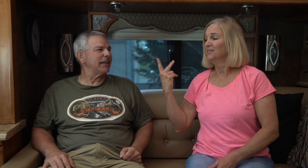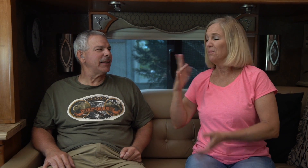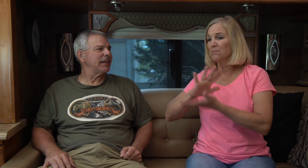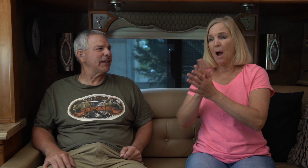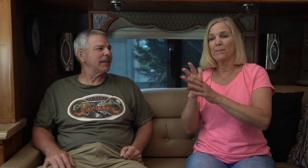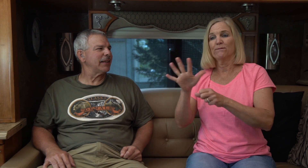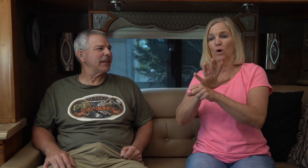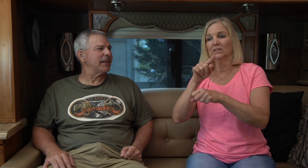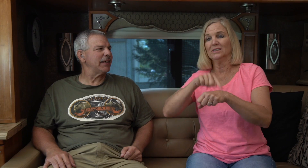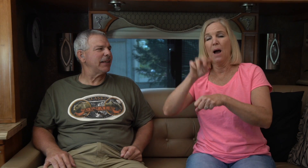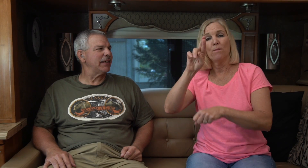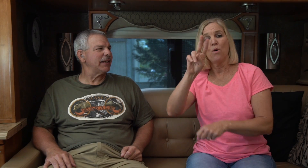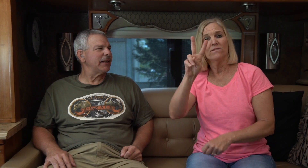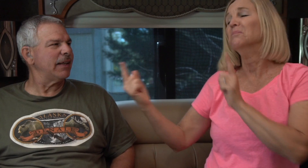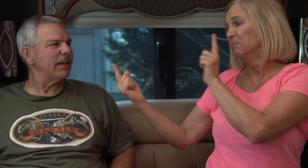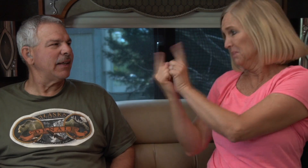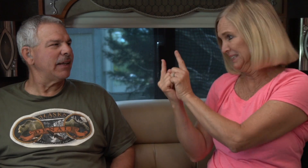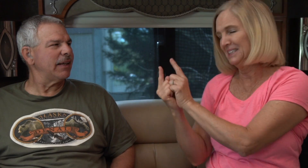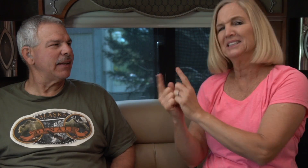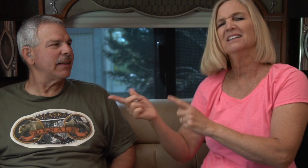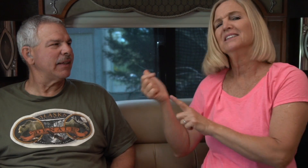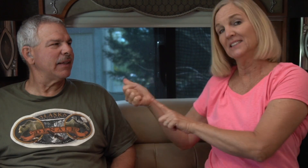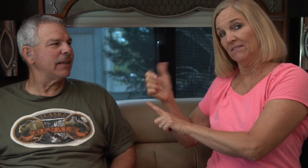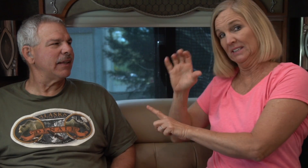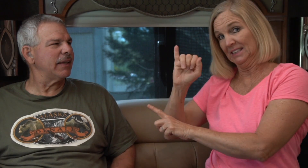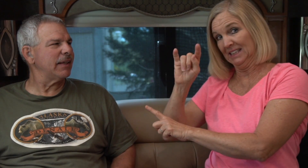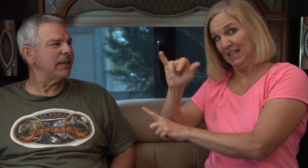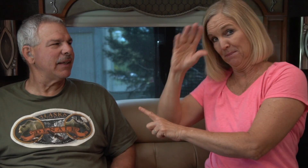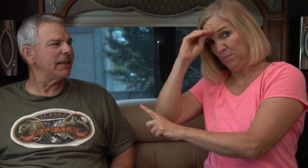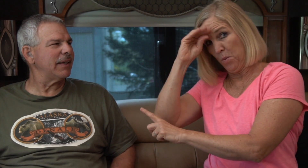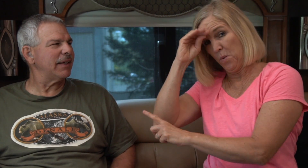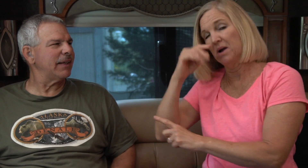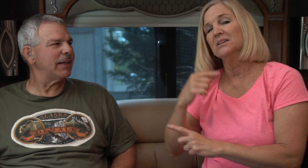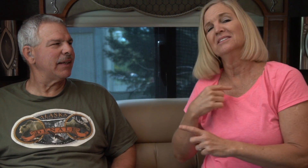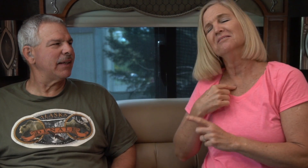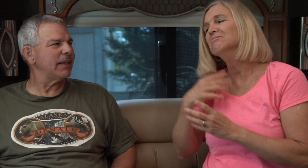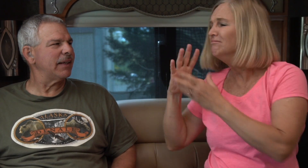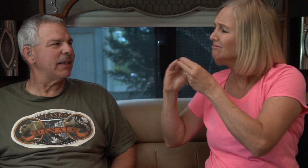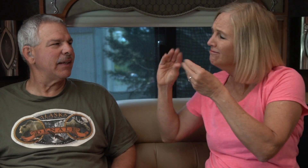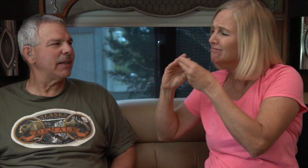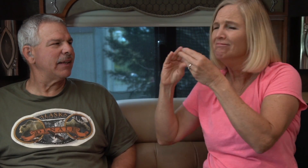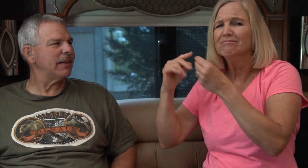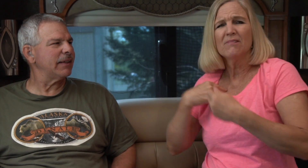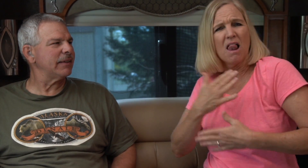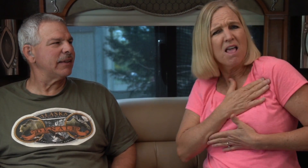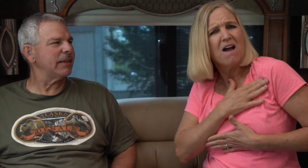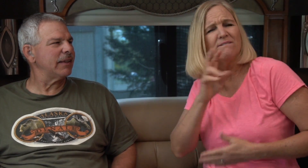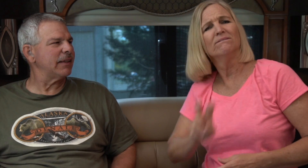Why did we become full time RV travelers? When we met, he was a city boy at the time, I would share how I